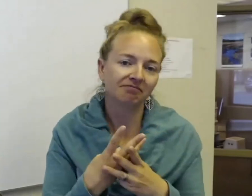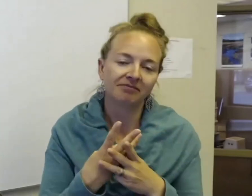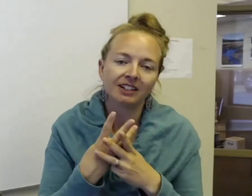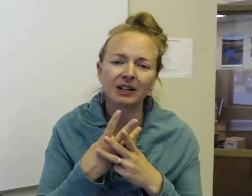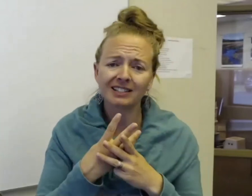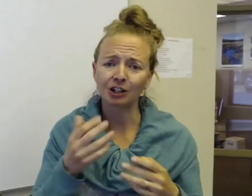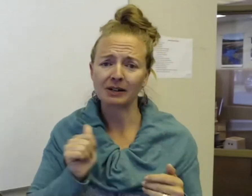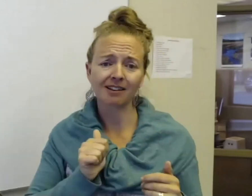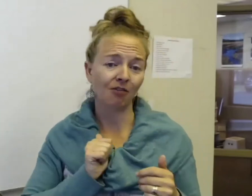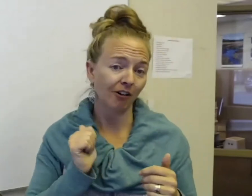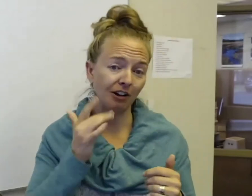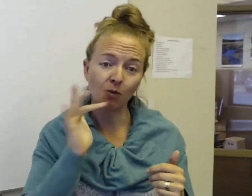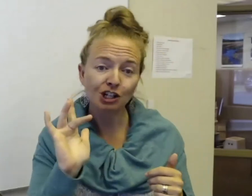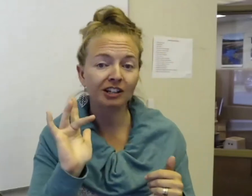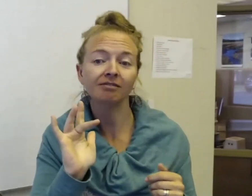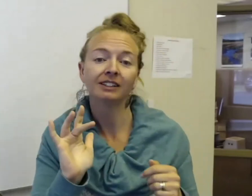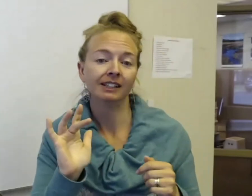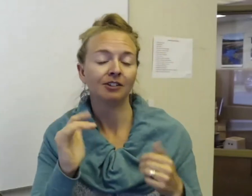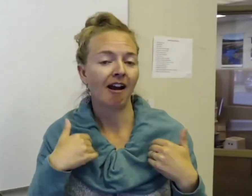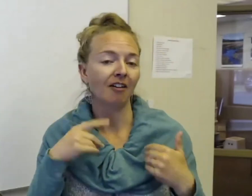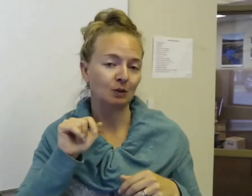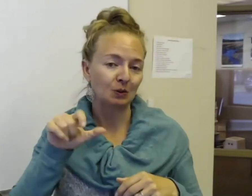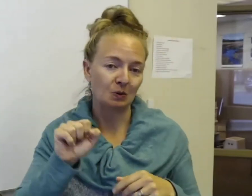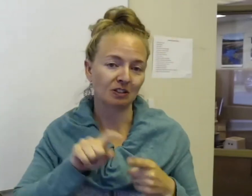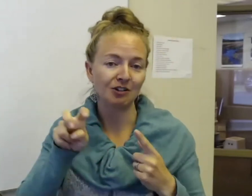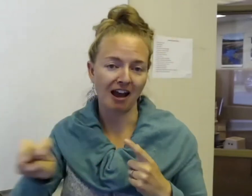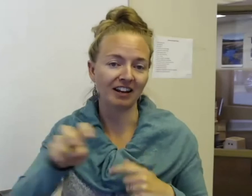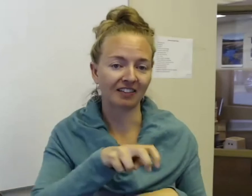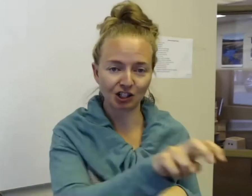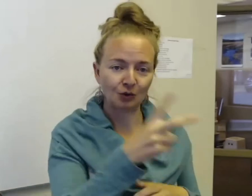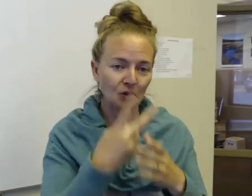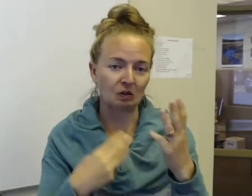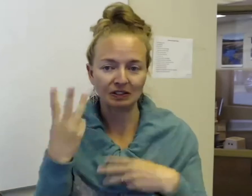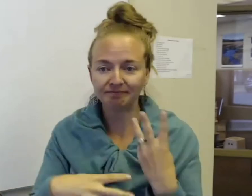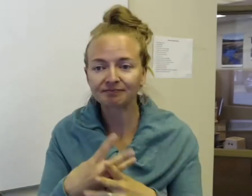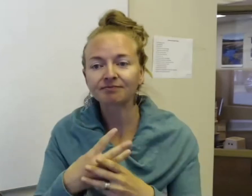So I consider myself very fortunate to have those tools to navigate the two worlds.